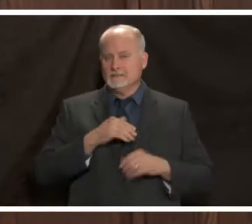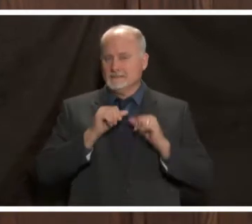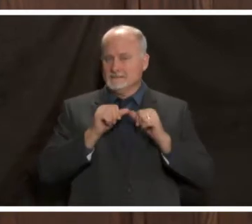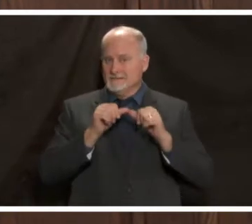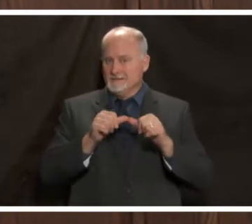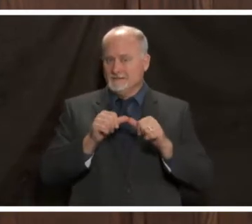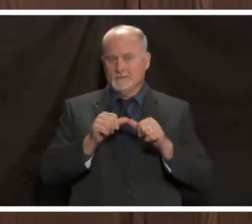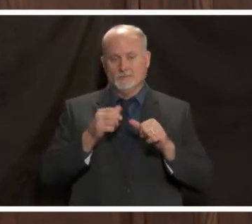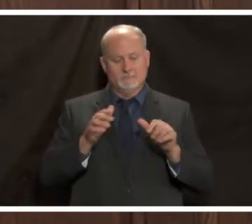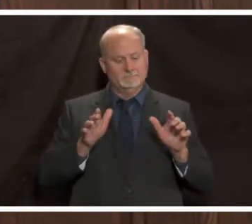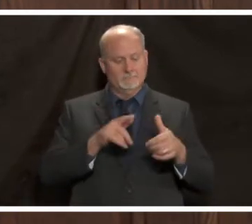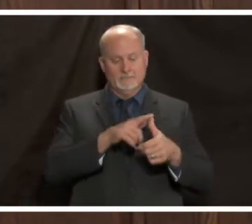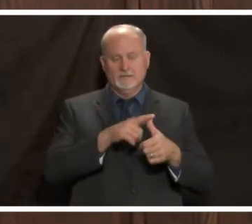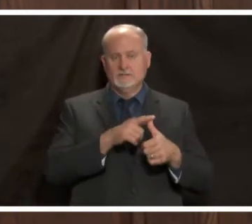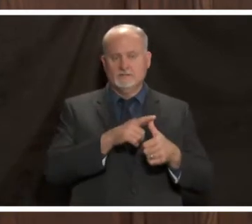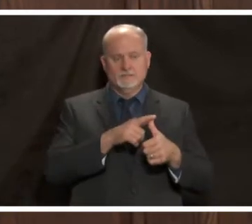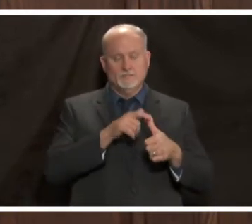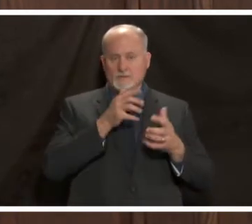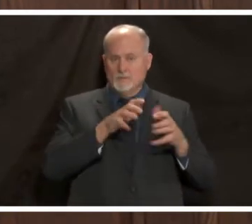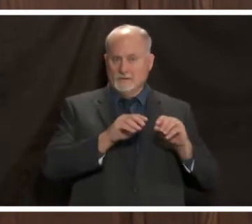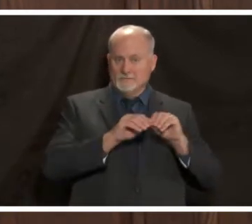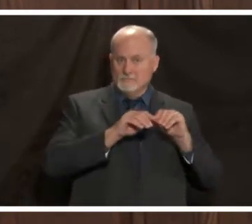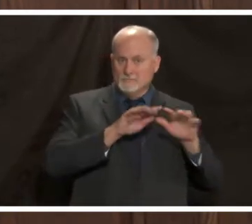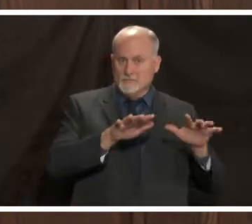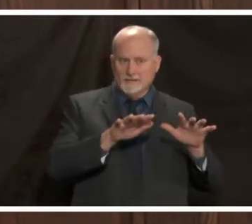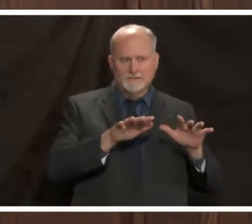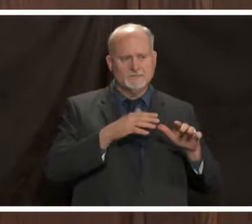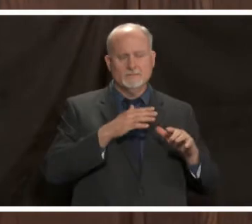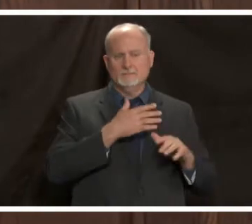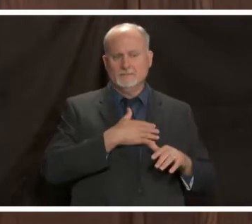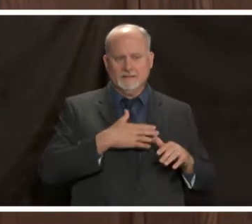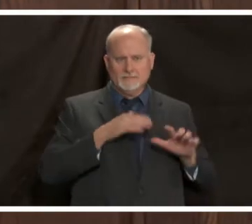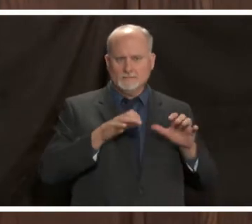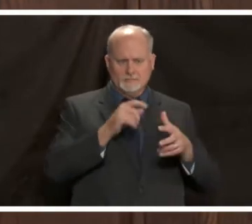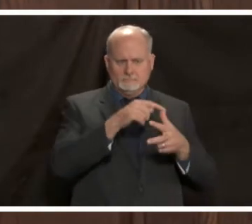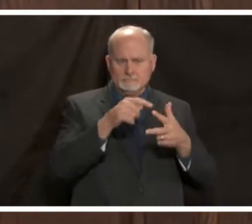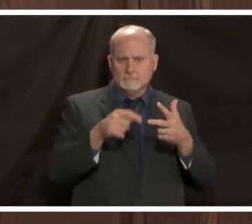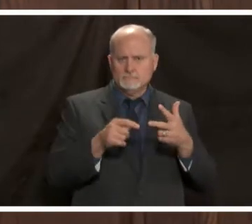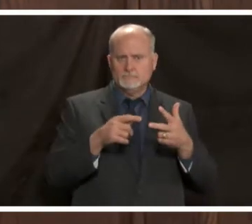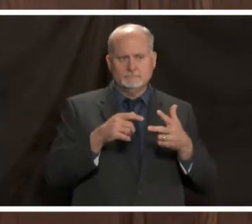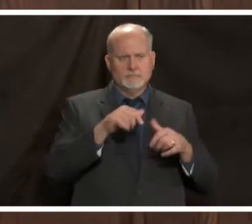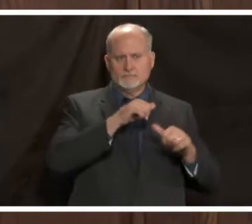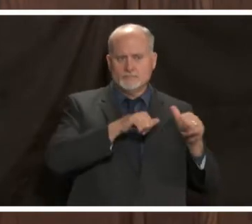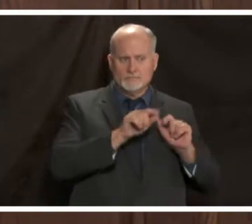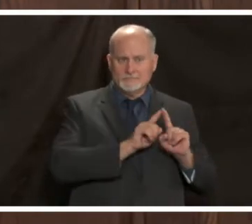urging to avoid continued spread of this virus do the things such as social distancing wearing your